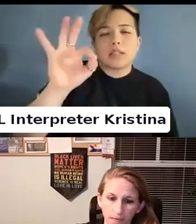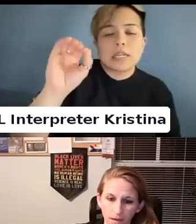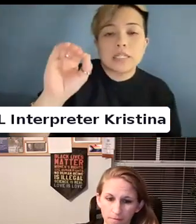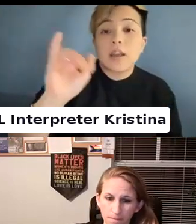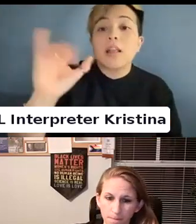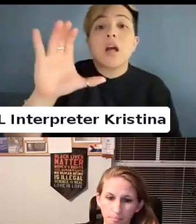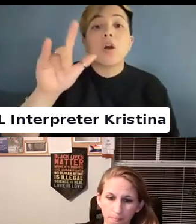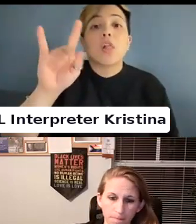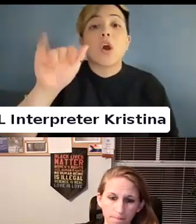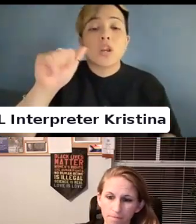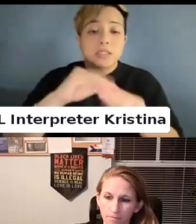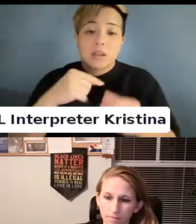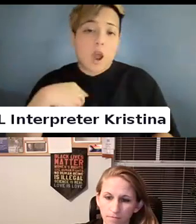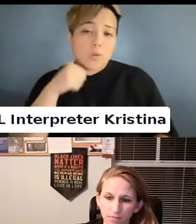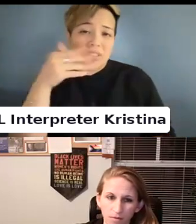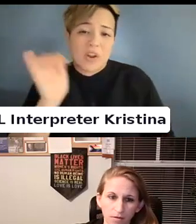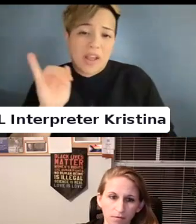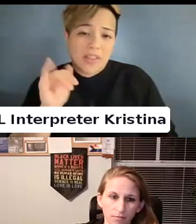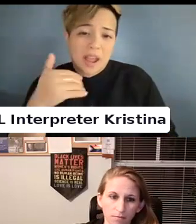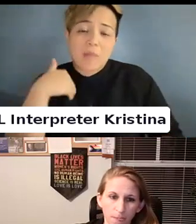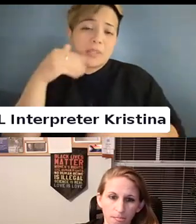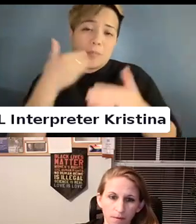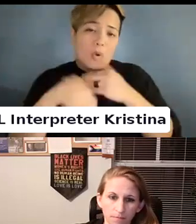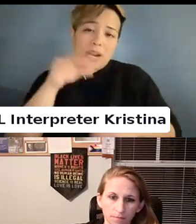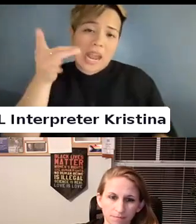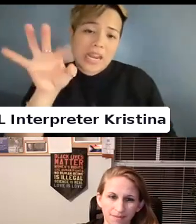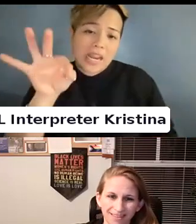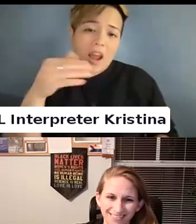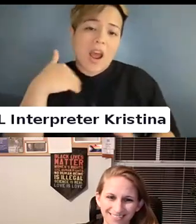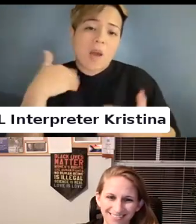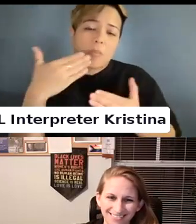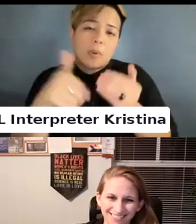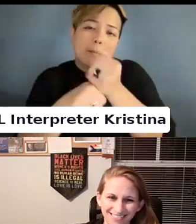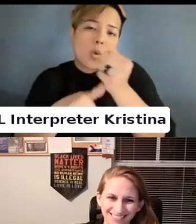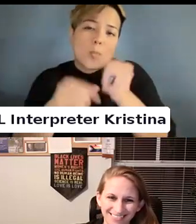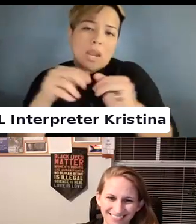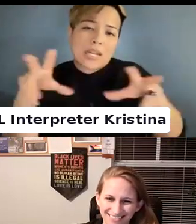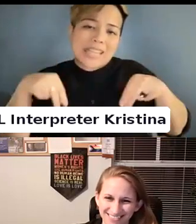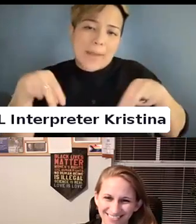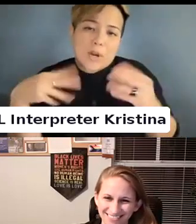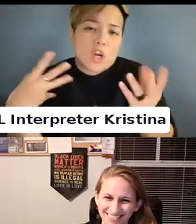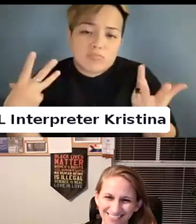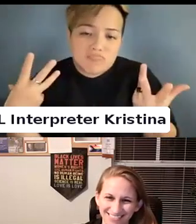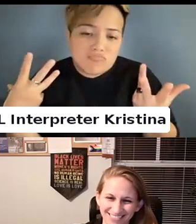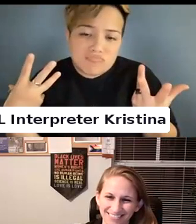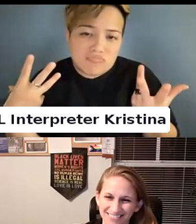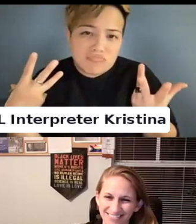It was more than 89.